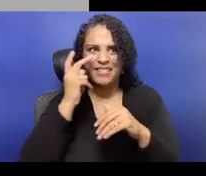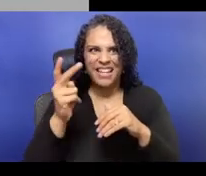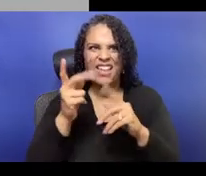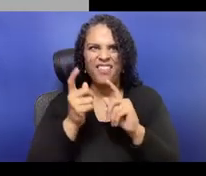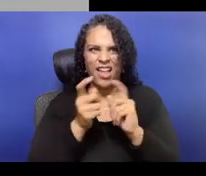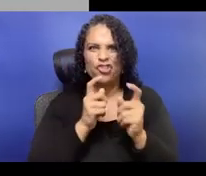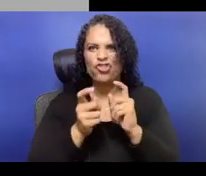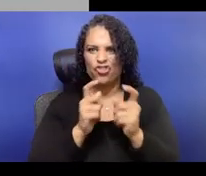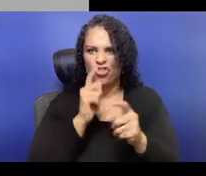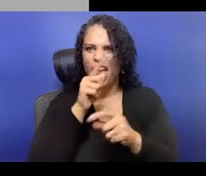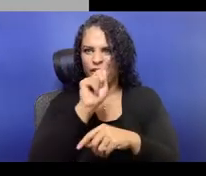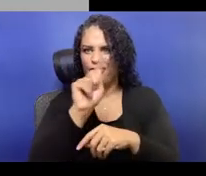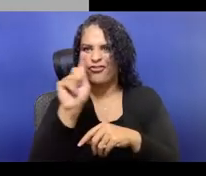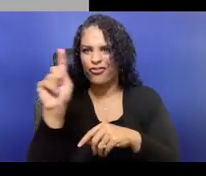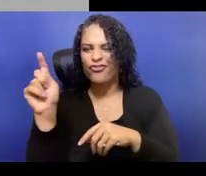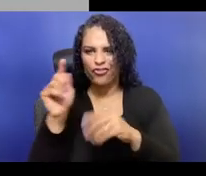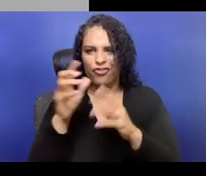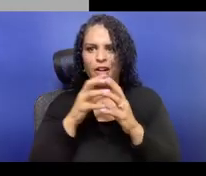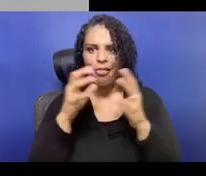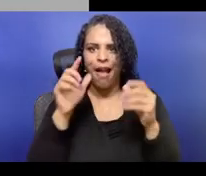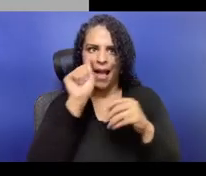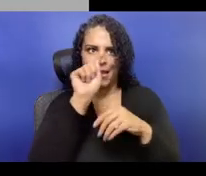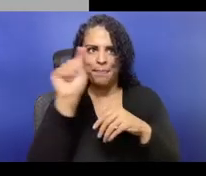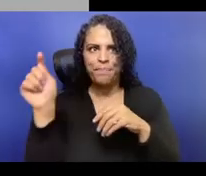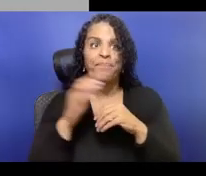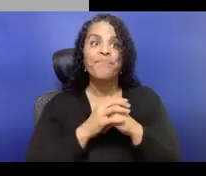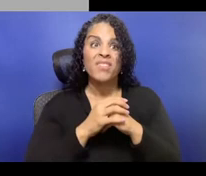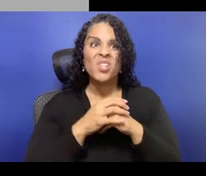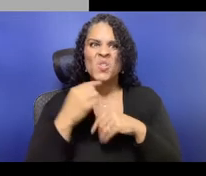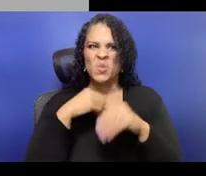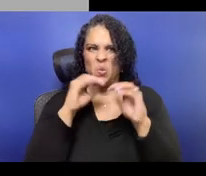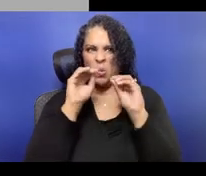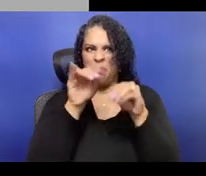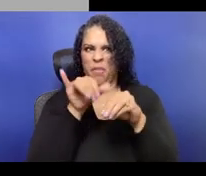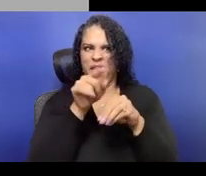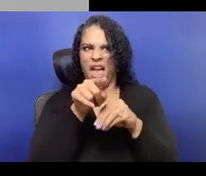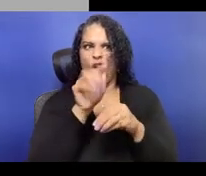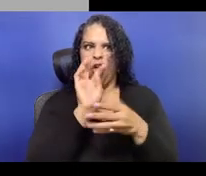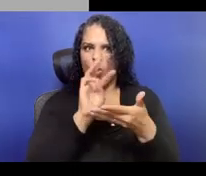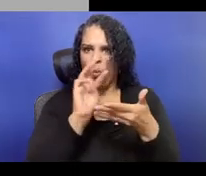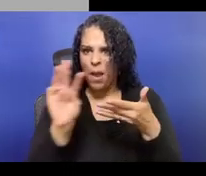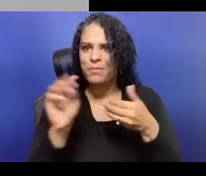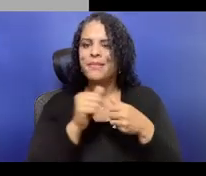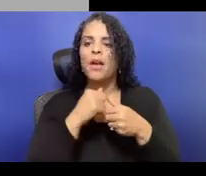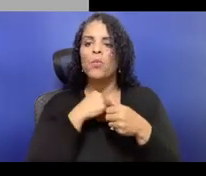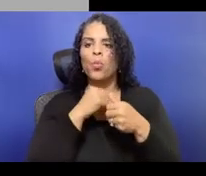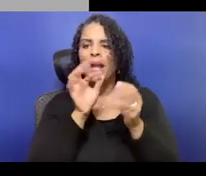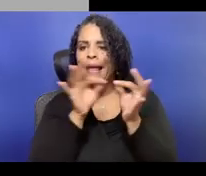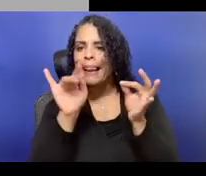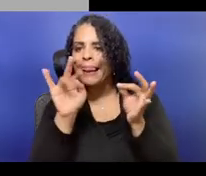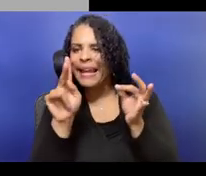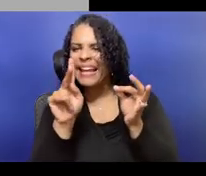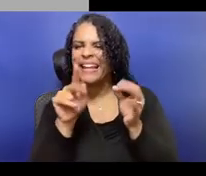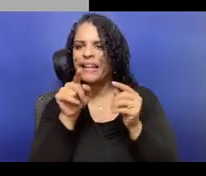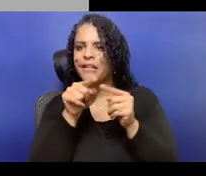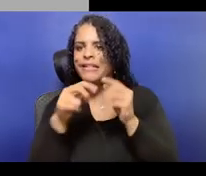So I was proposing, and you know, no one's taken me up on this yet, but I proposed like 1%, 2%, whatever you think is the right amount of your organizational budget,